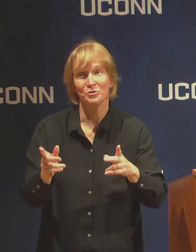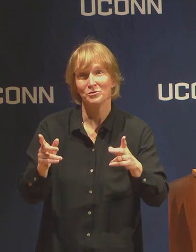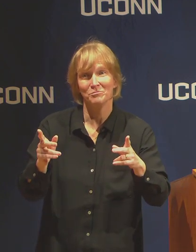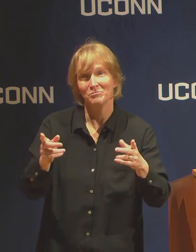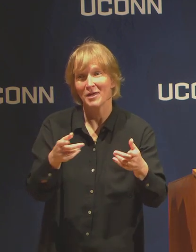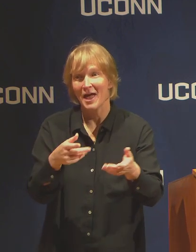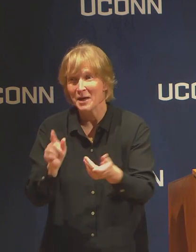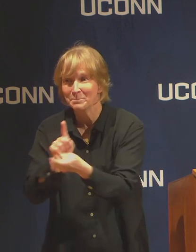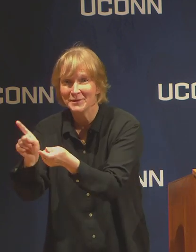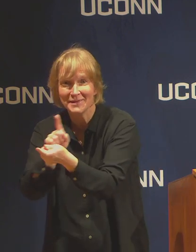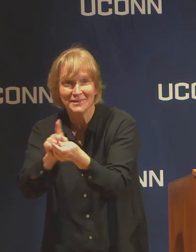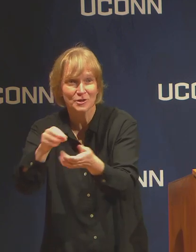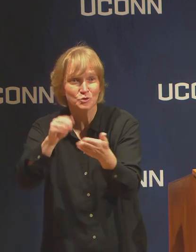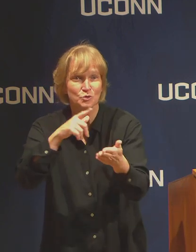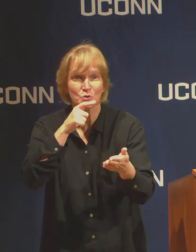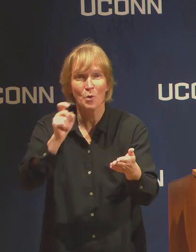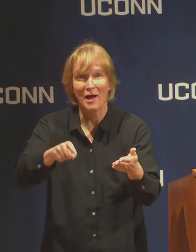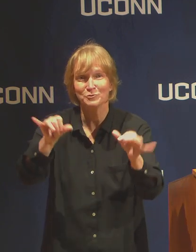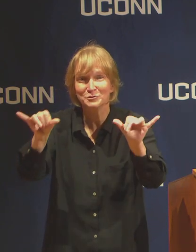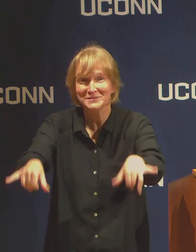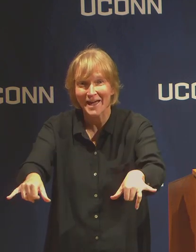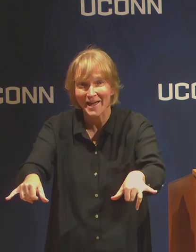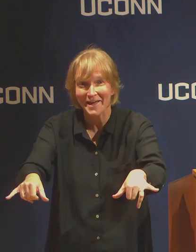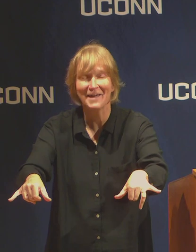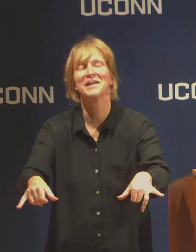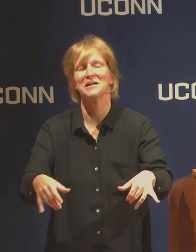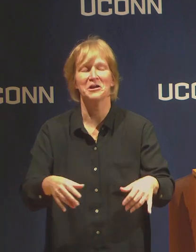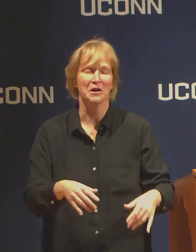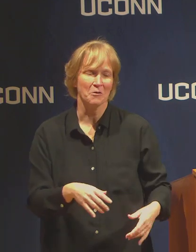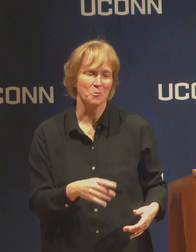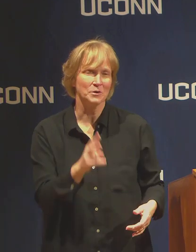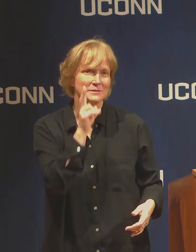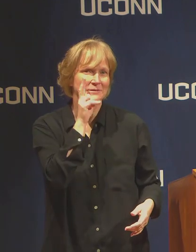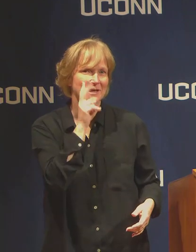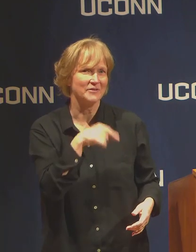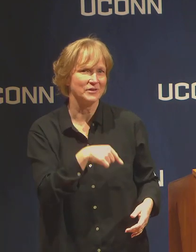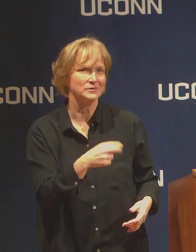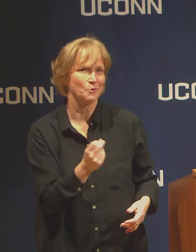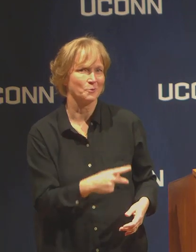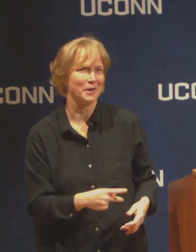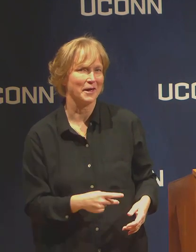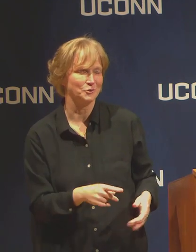Just so you know how he's doing, today this is what he was up to.